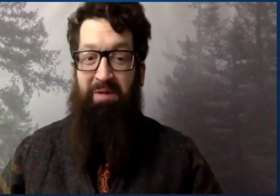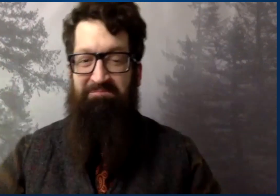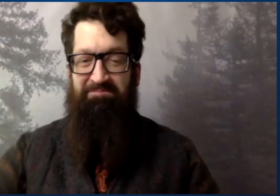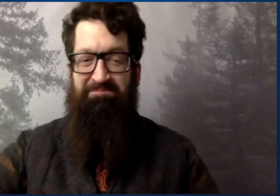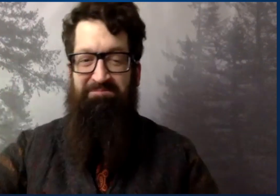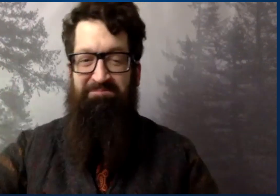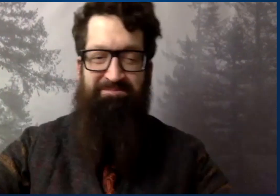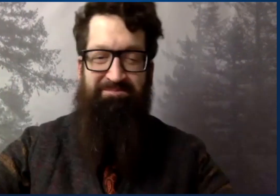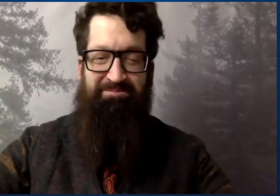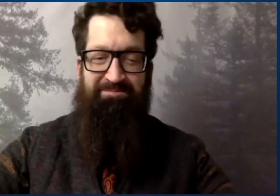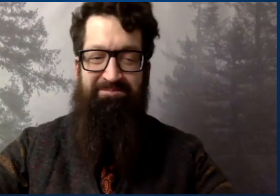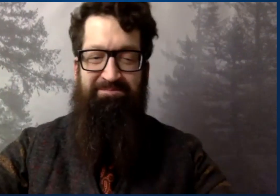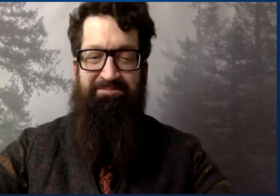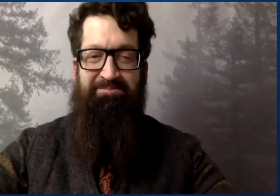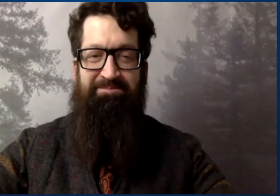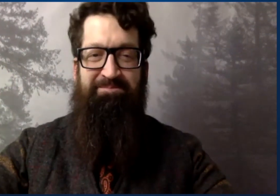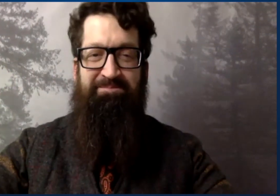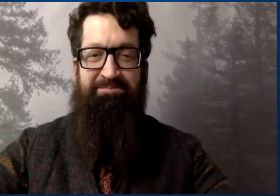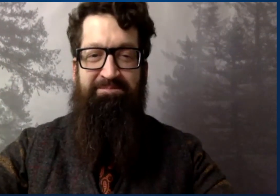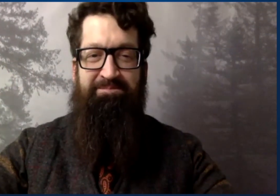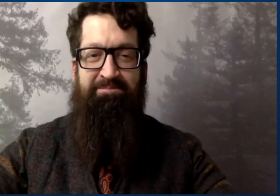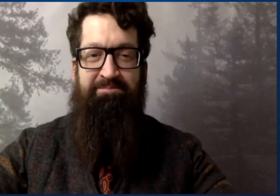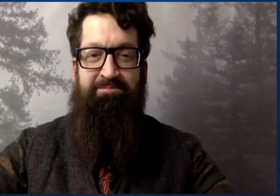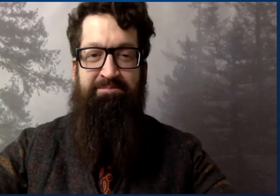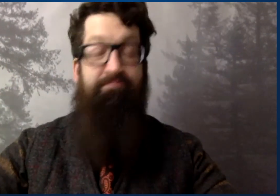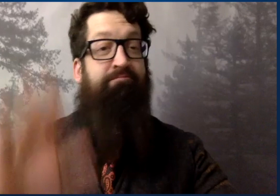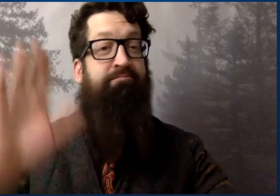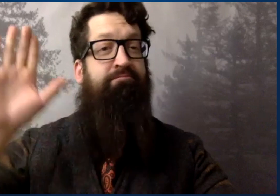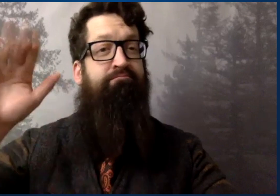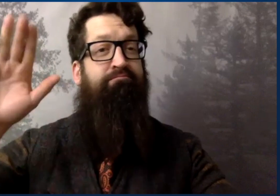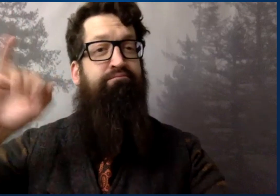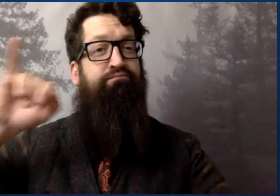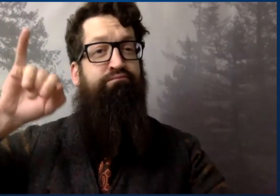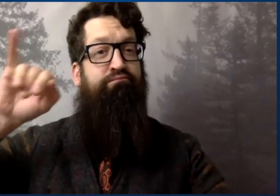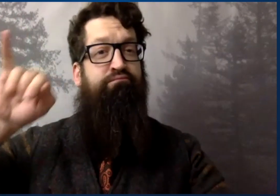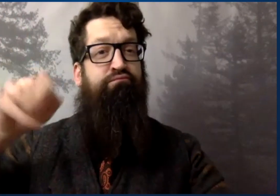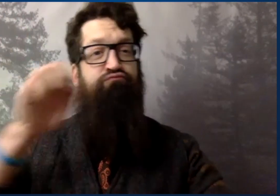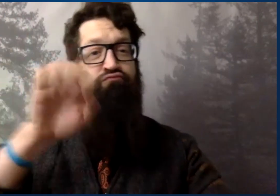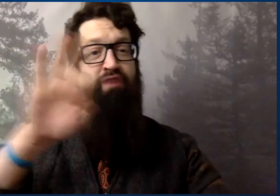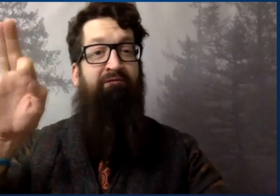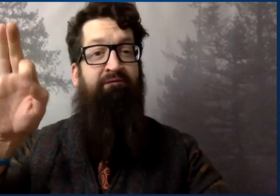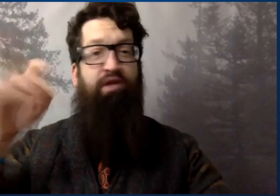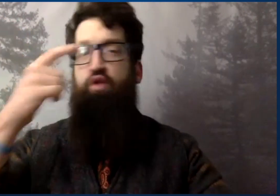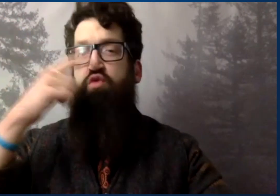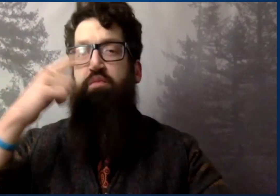I'm going to share you my screen with some of the information that I'm going to be sharing with you today.